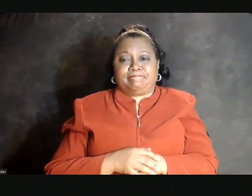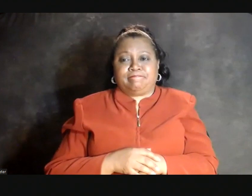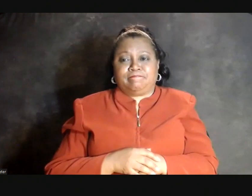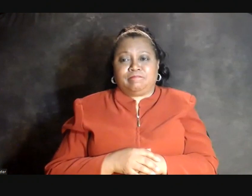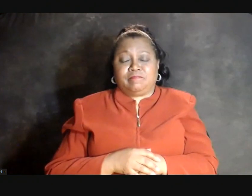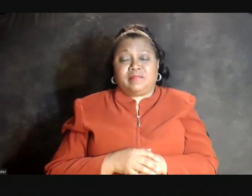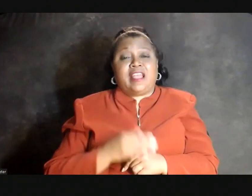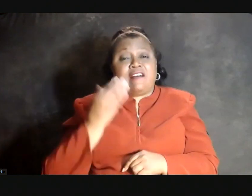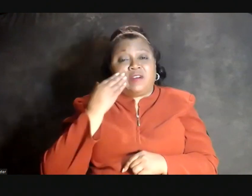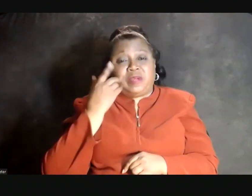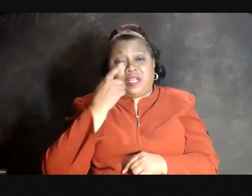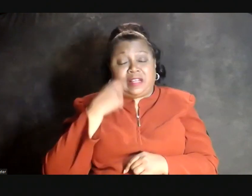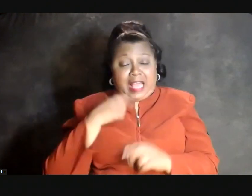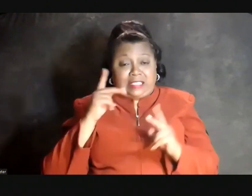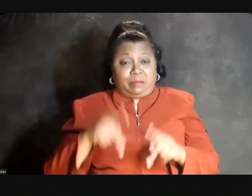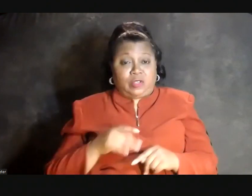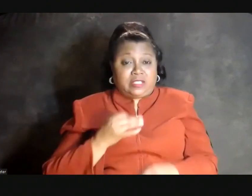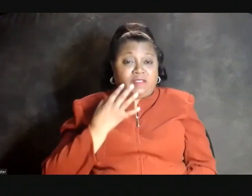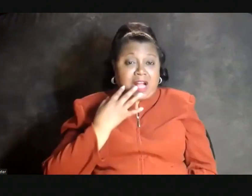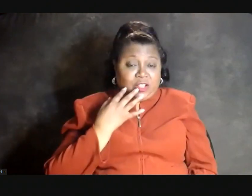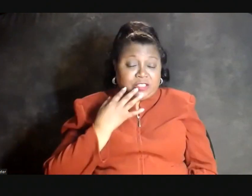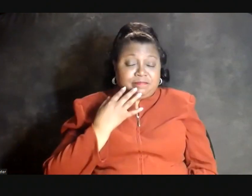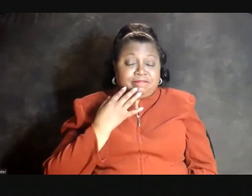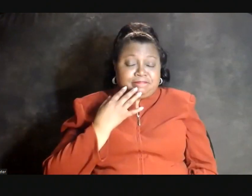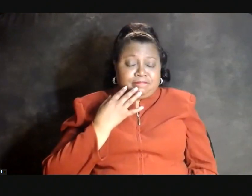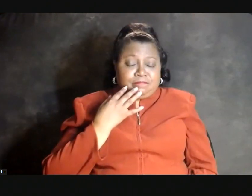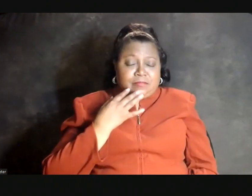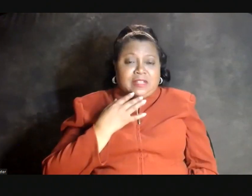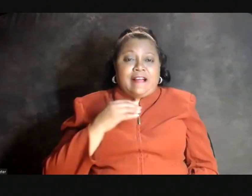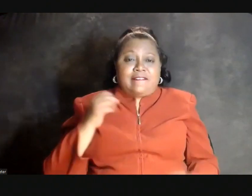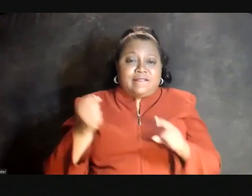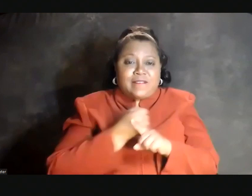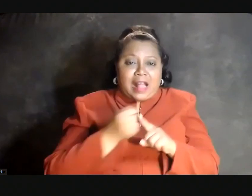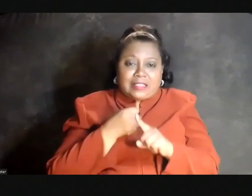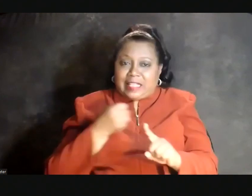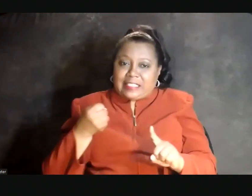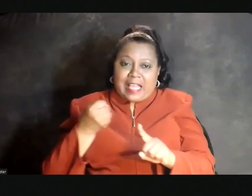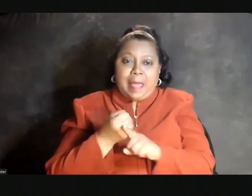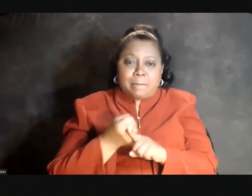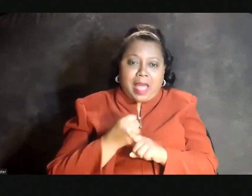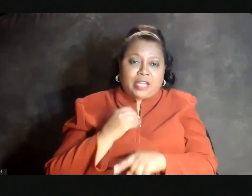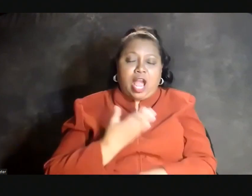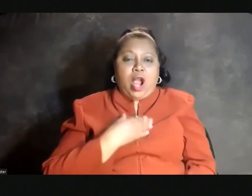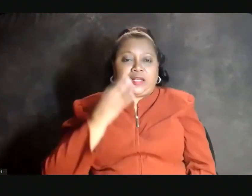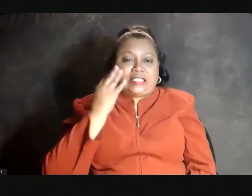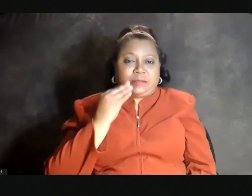Familiar because as a person of color, violence has impacted our experiences